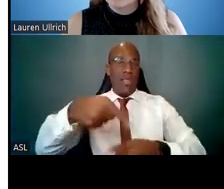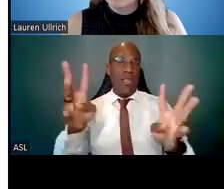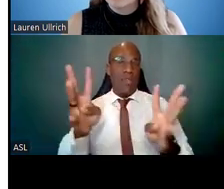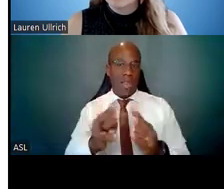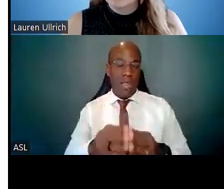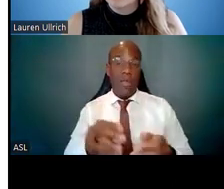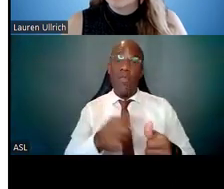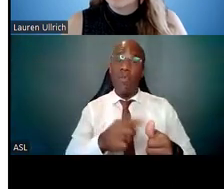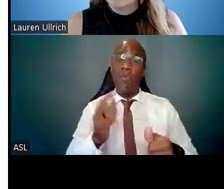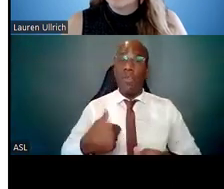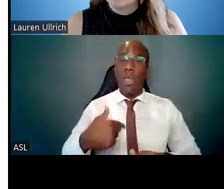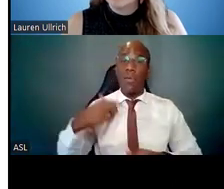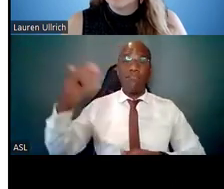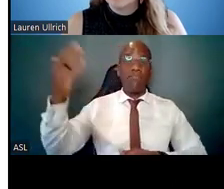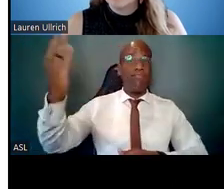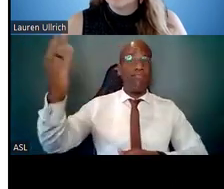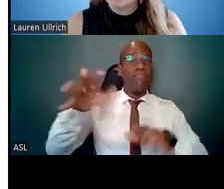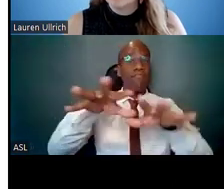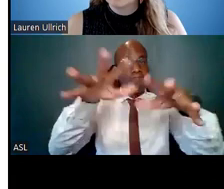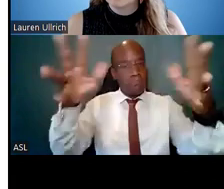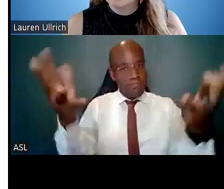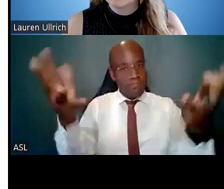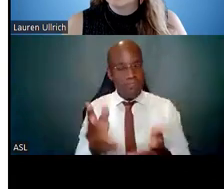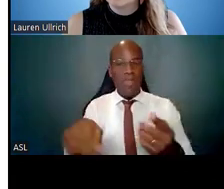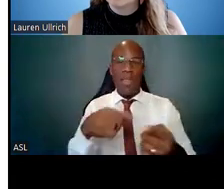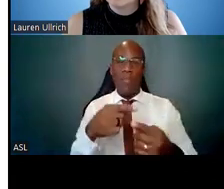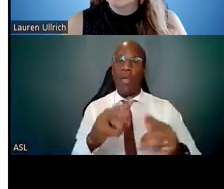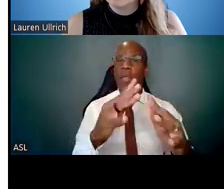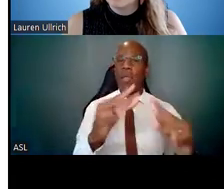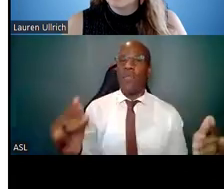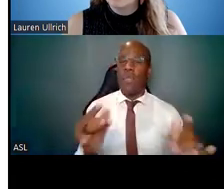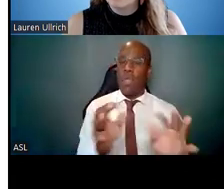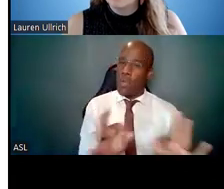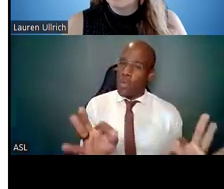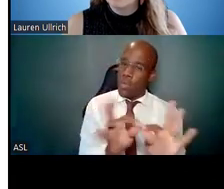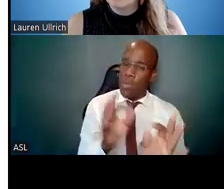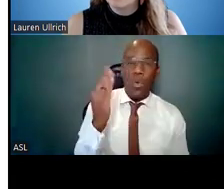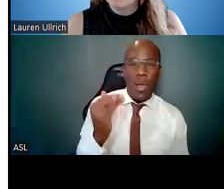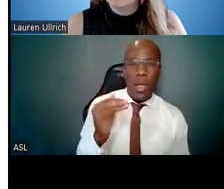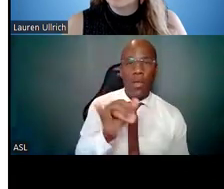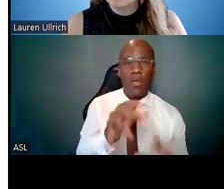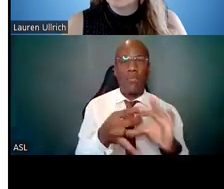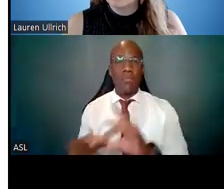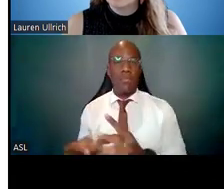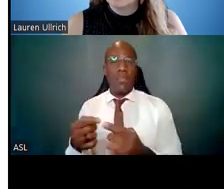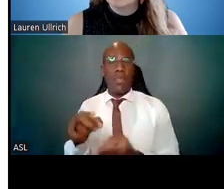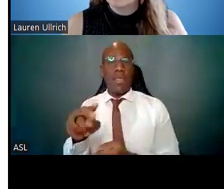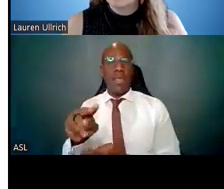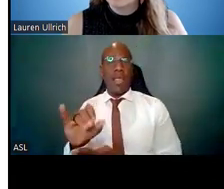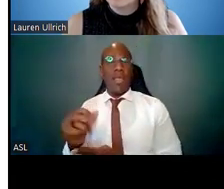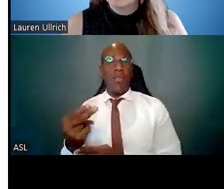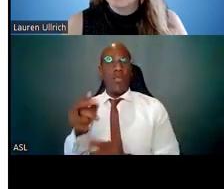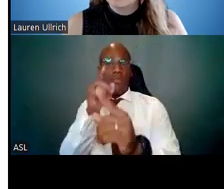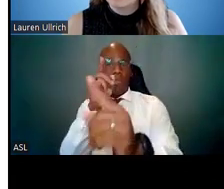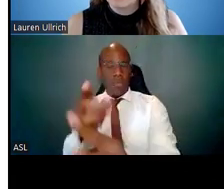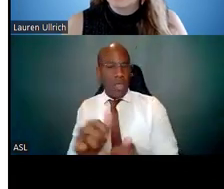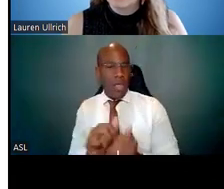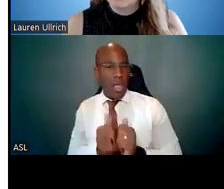about why diversity matters and its relevance to the NIH mission; the groups, as Dr. Boone said,